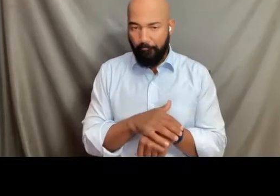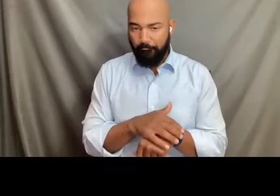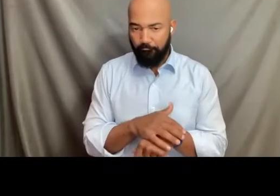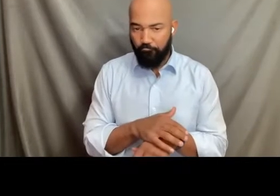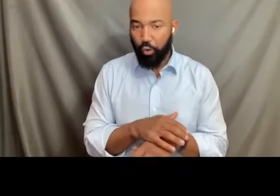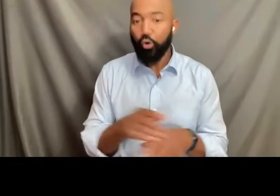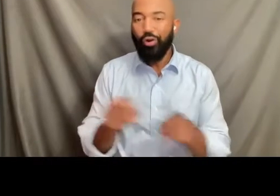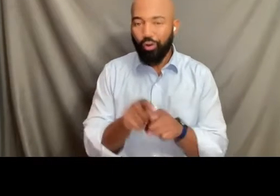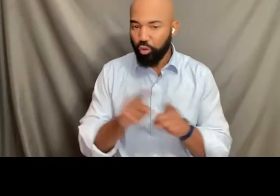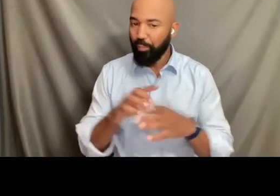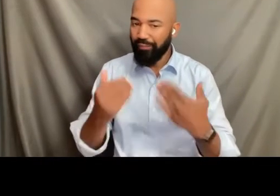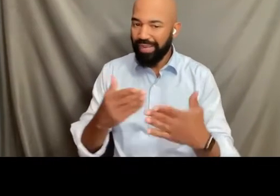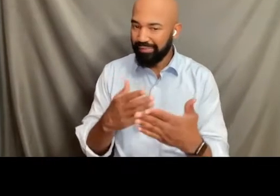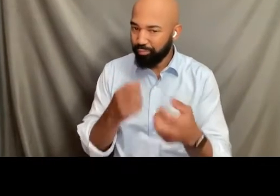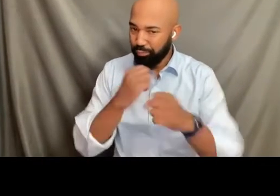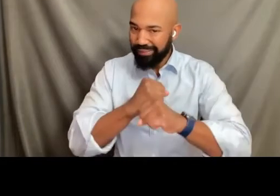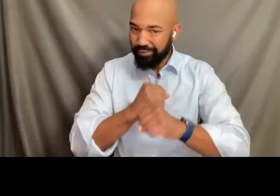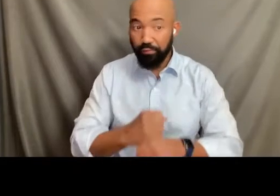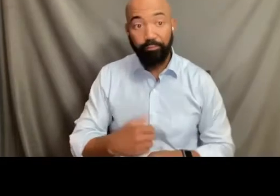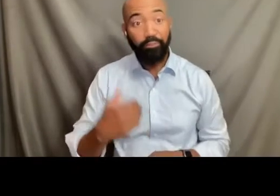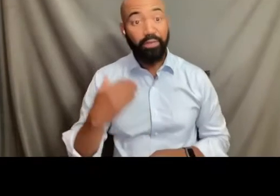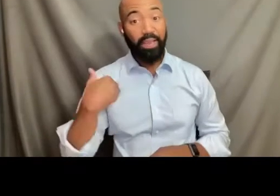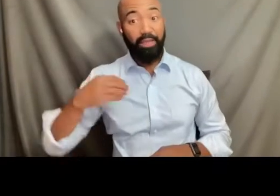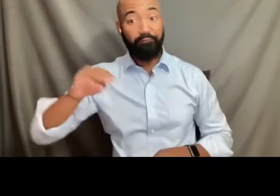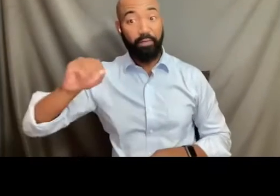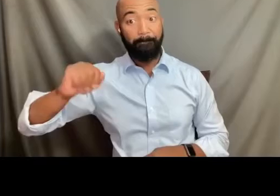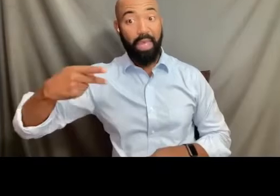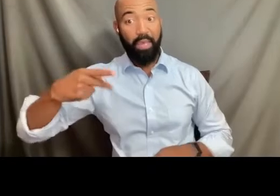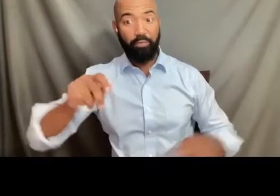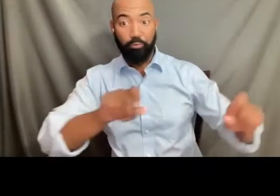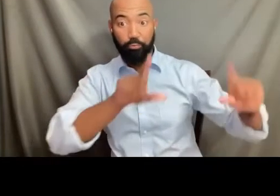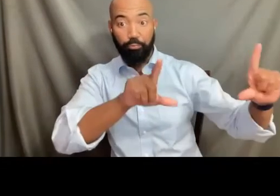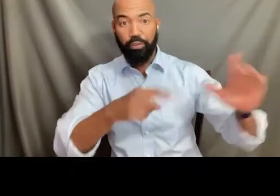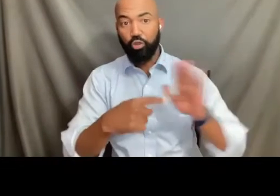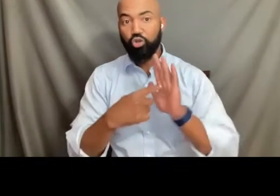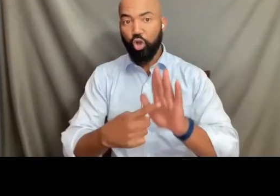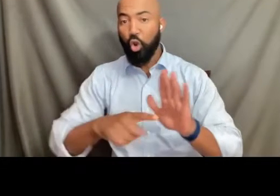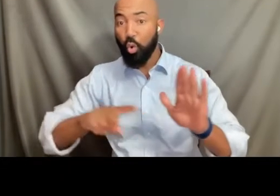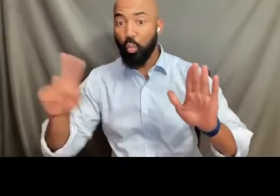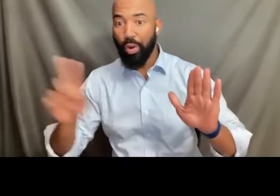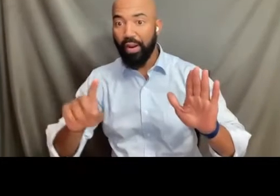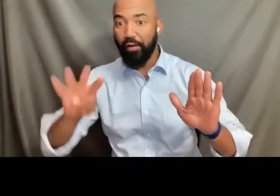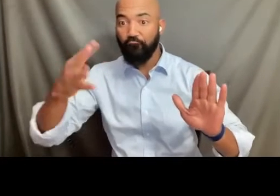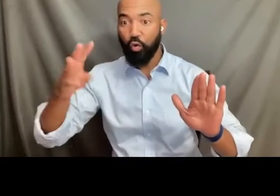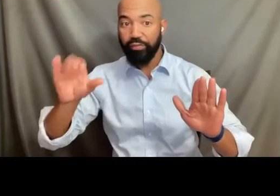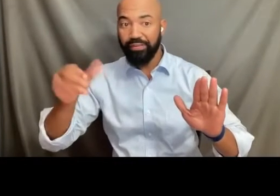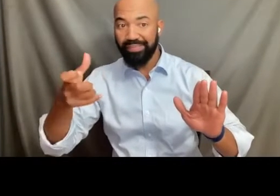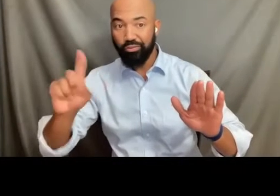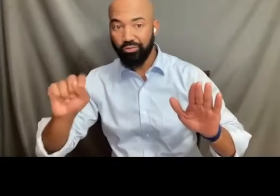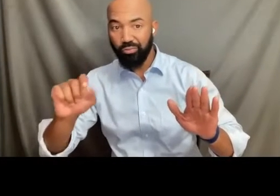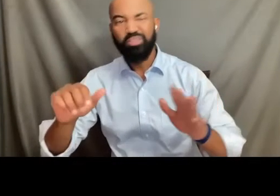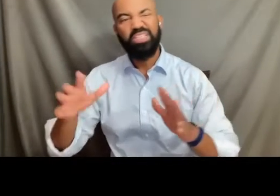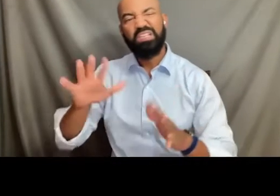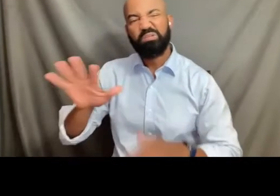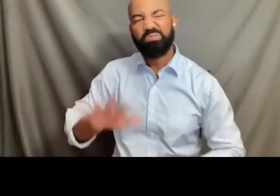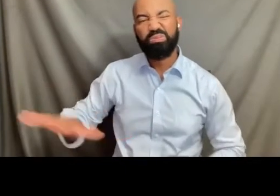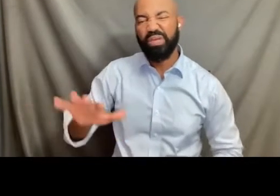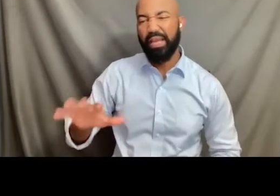I provided you with that map as well just to give you some sense of where the fourth circuit is. It's West Virginia, Virginia, North Carolina, and South Carolina.